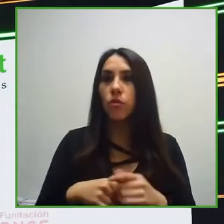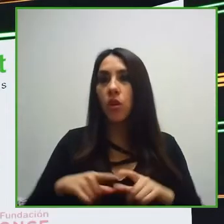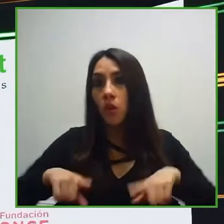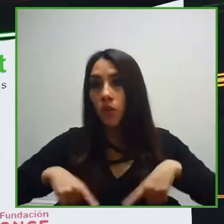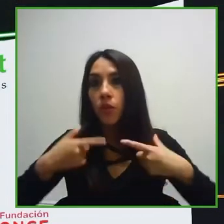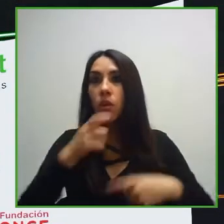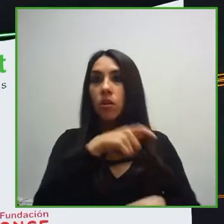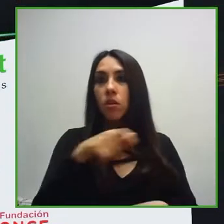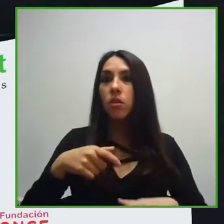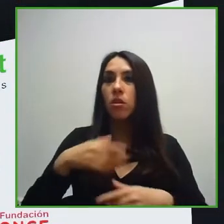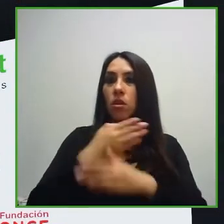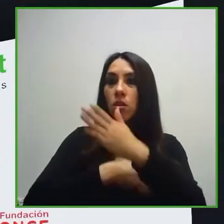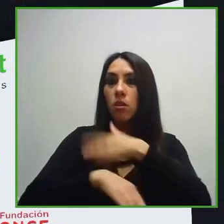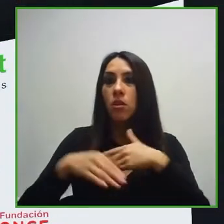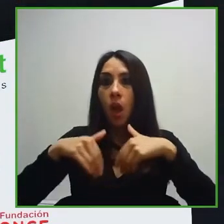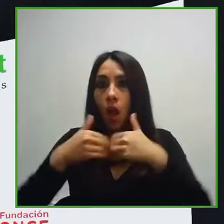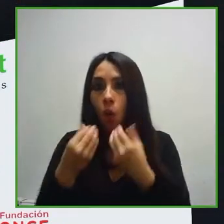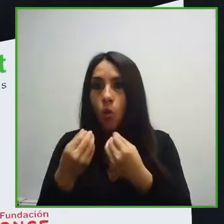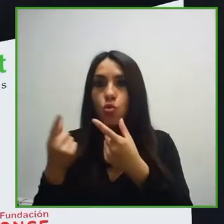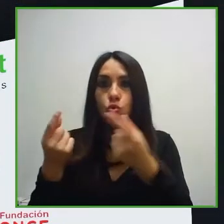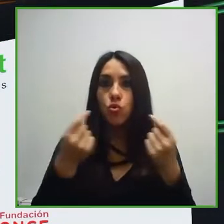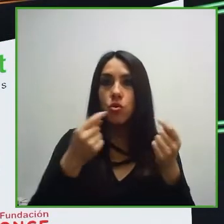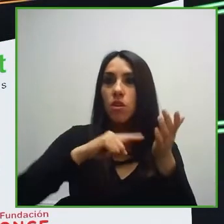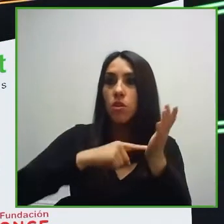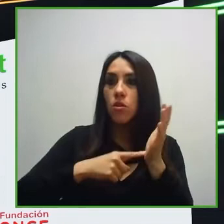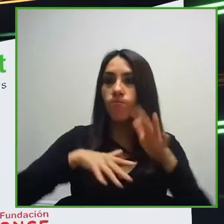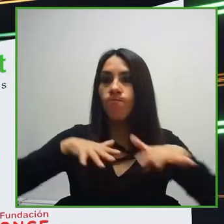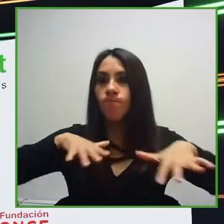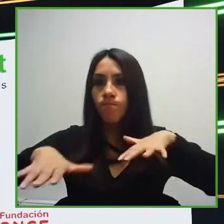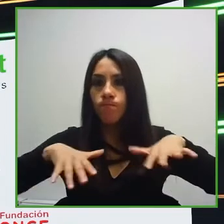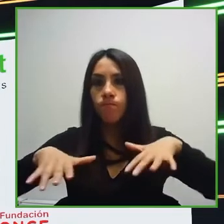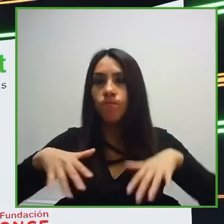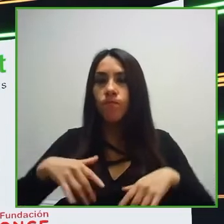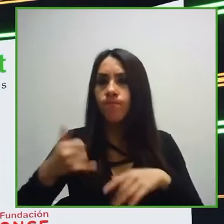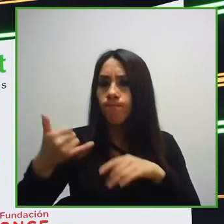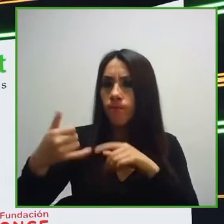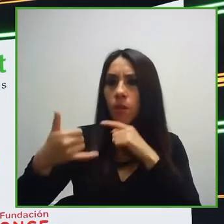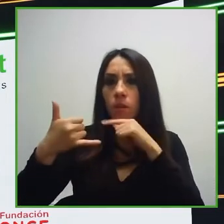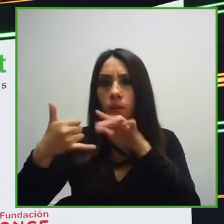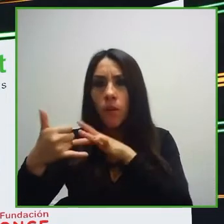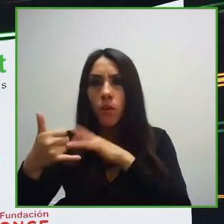tools devices assistive technologies apps and many other uses.